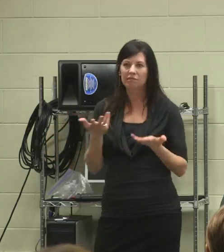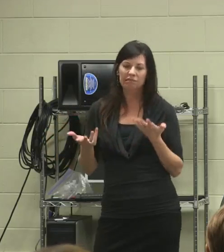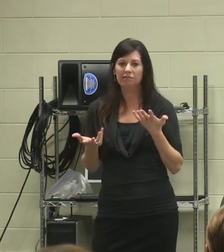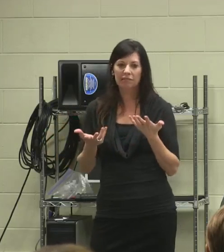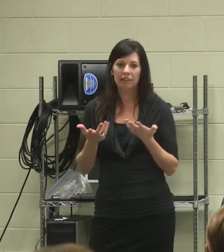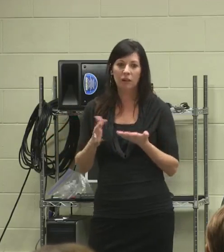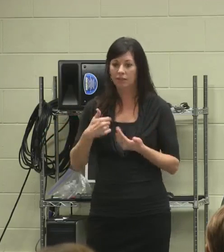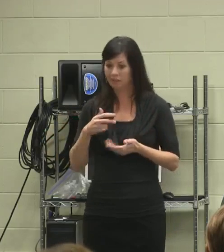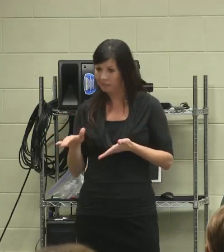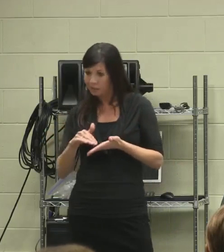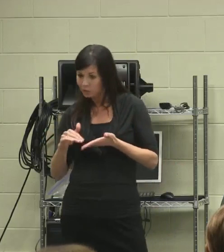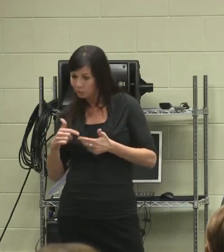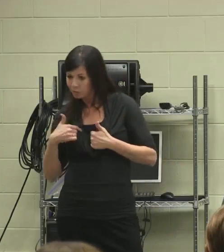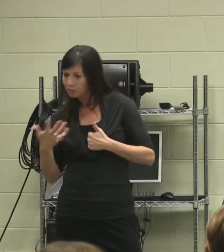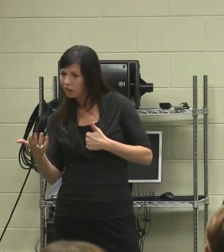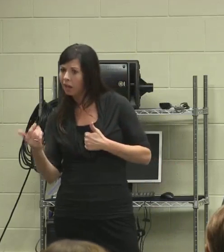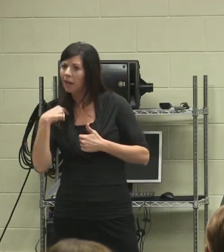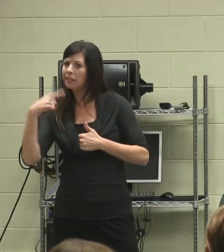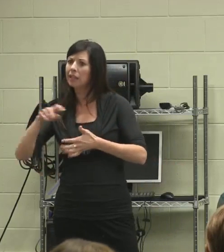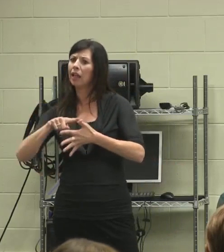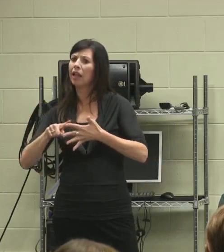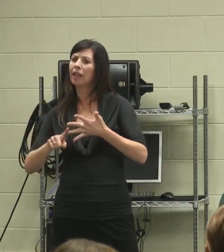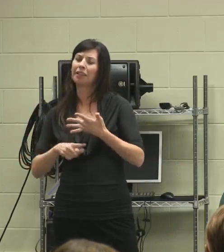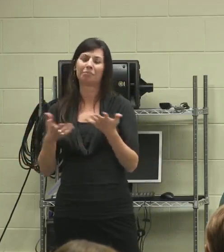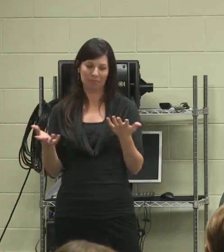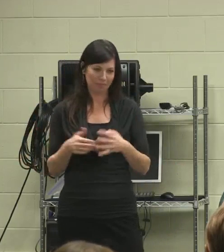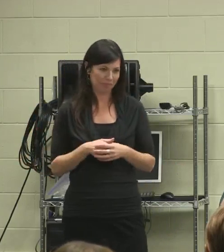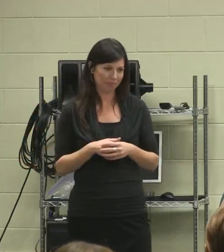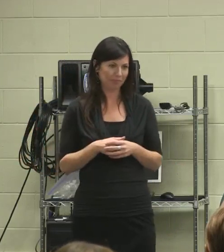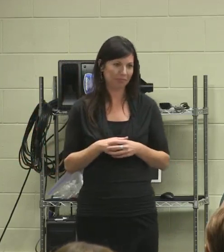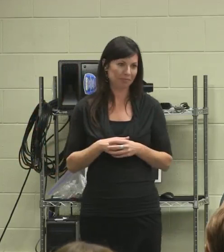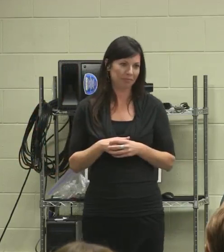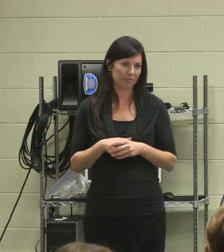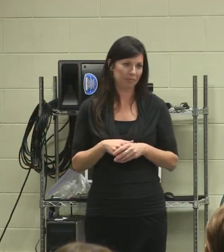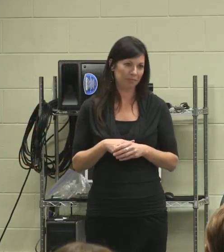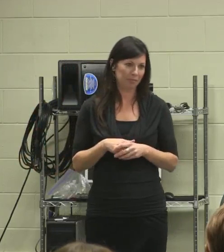Excuse me. [Laugh ]